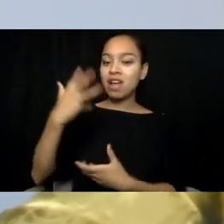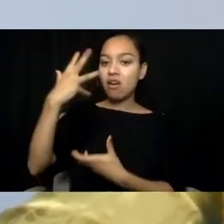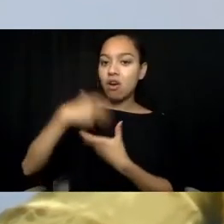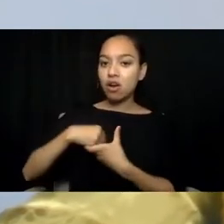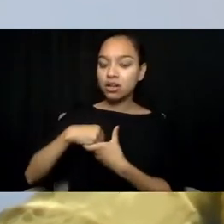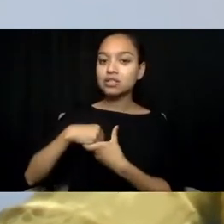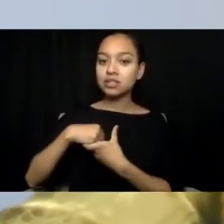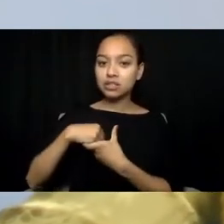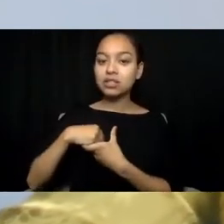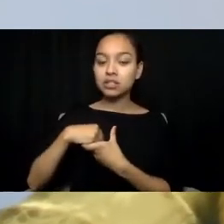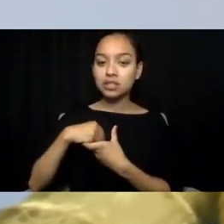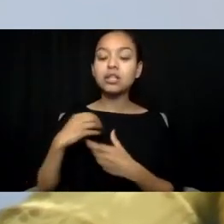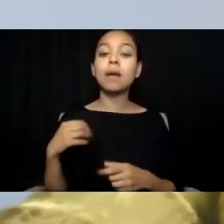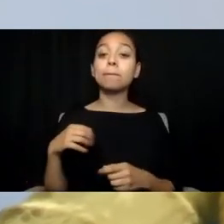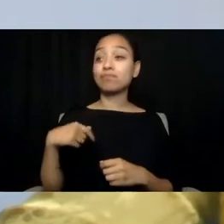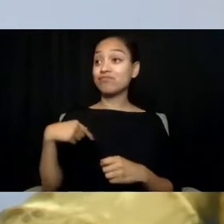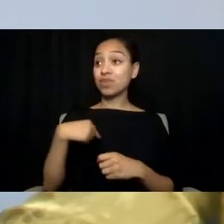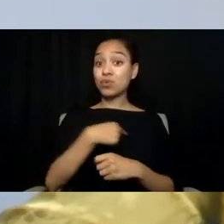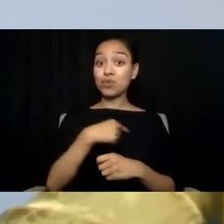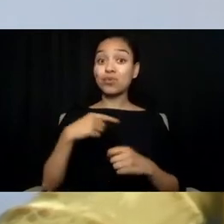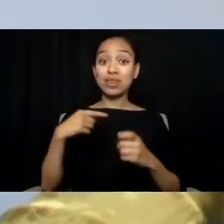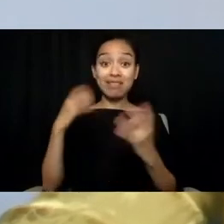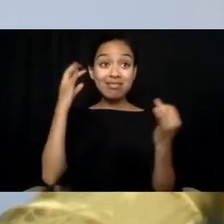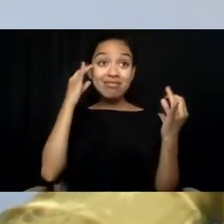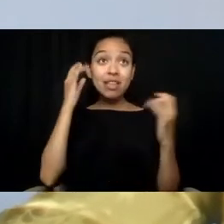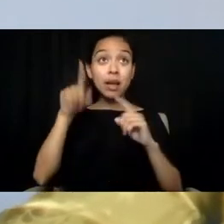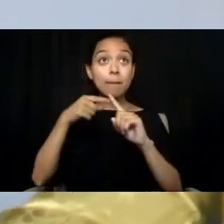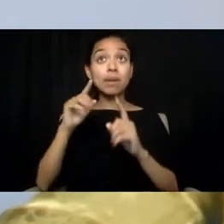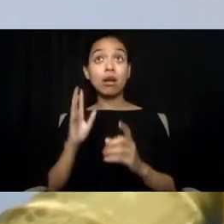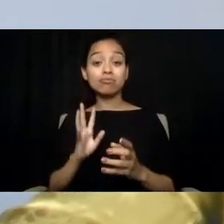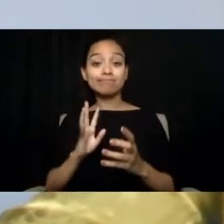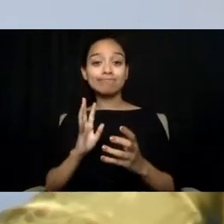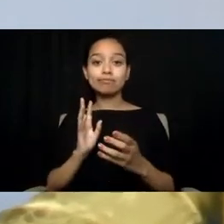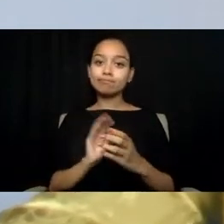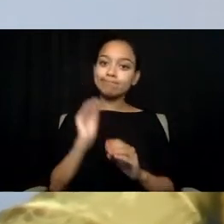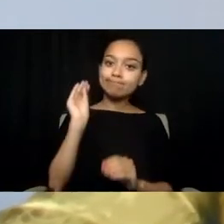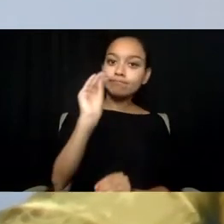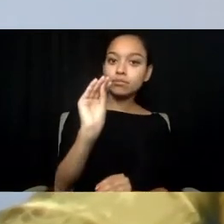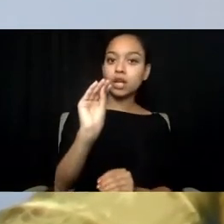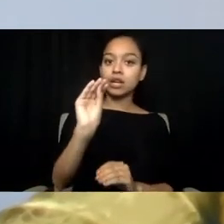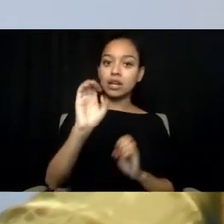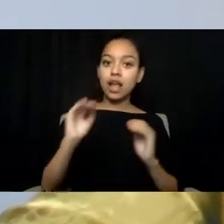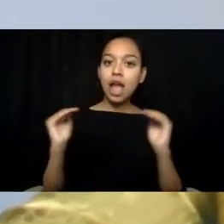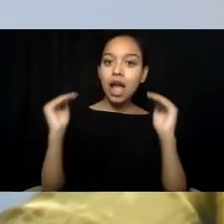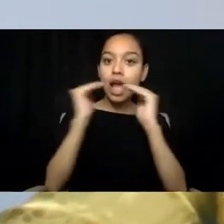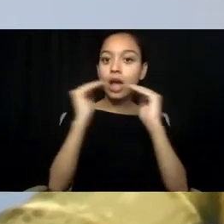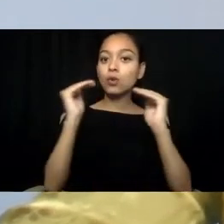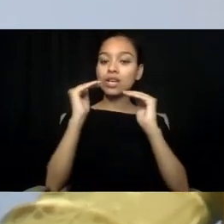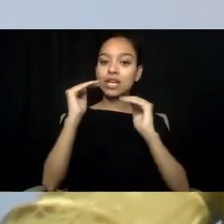when thinking about embedding equity into 988. She is a leader living with autism, is a suicide loss survivor,